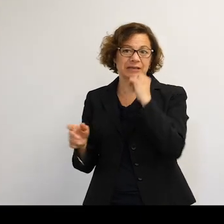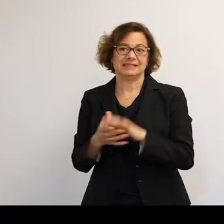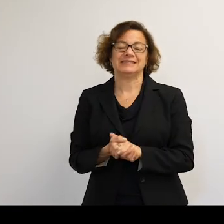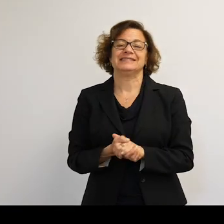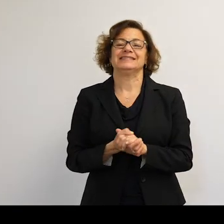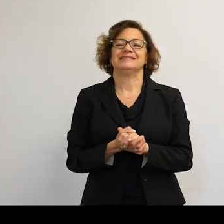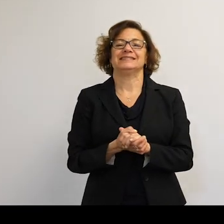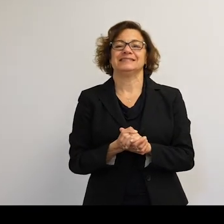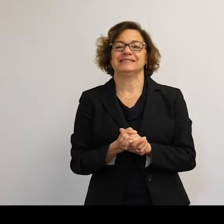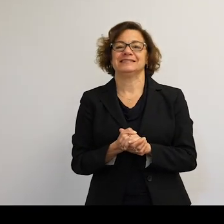Did you say these are available online?